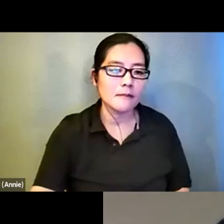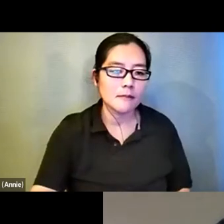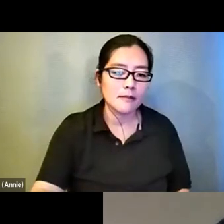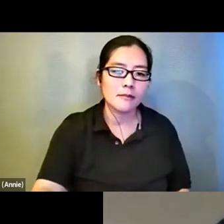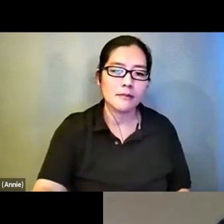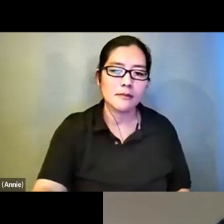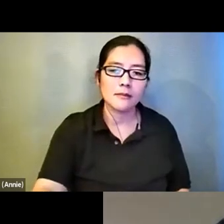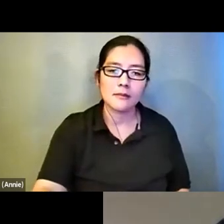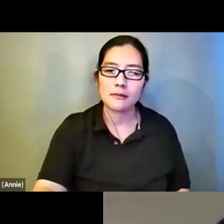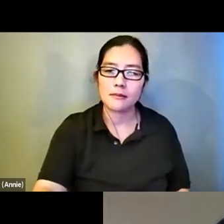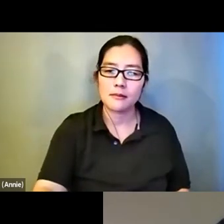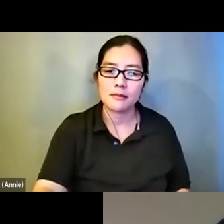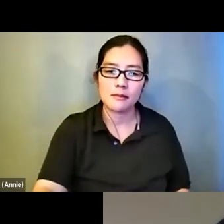: Something happened.